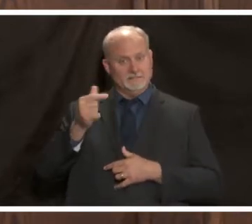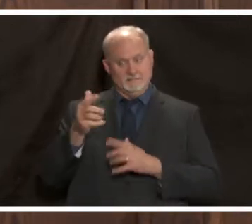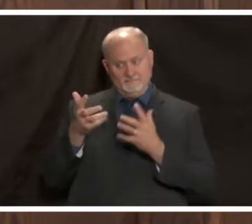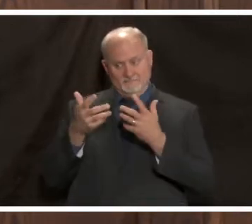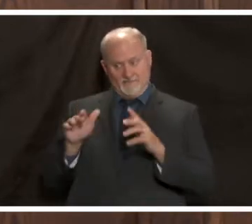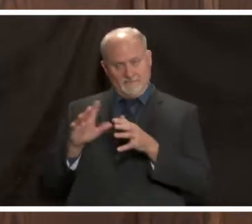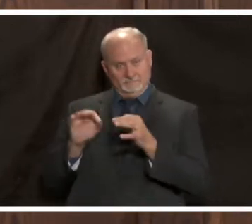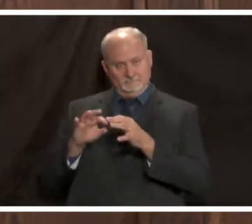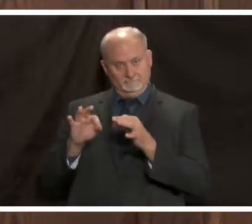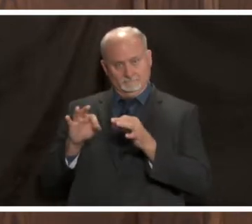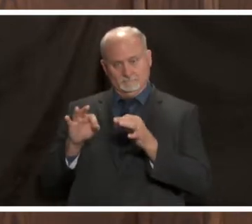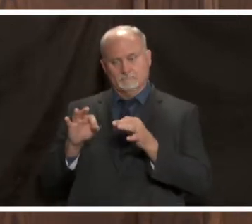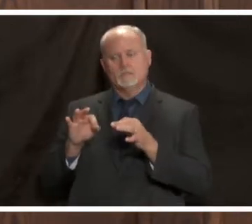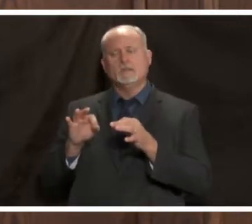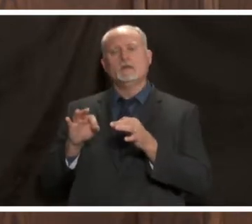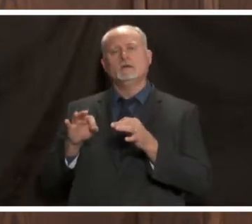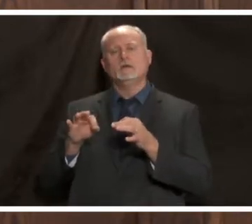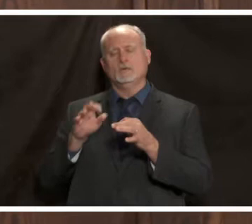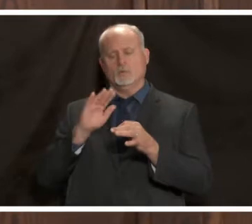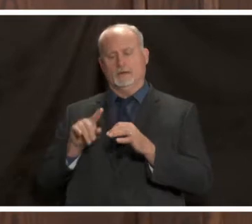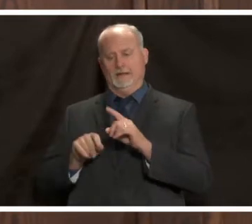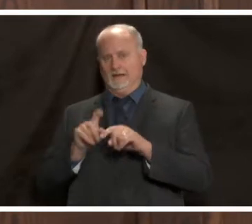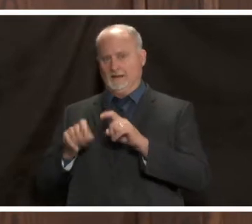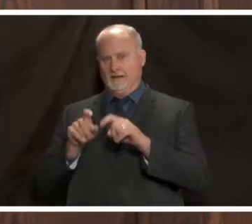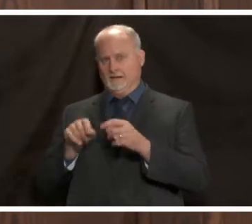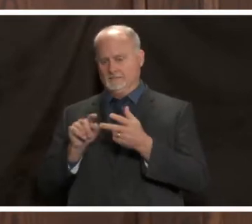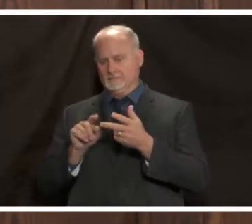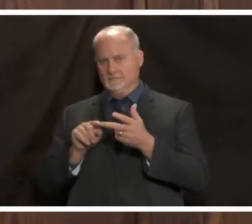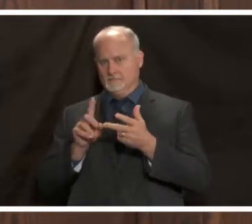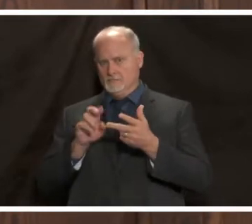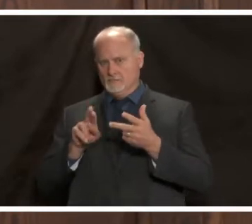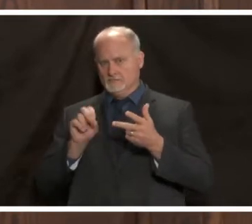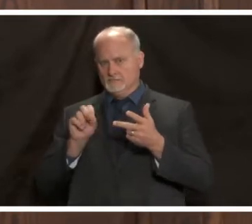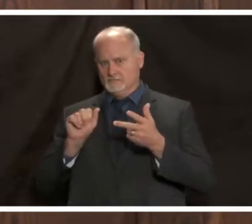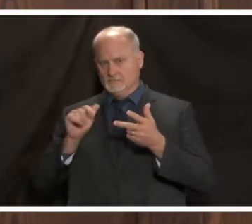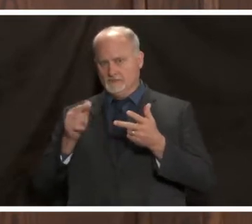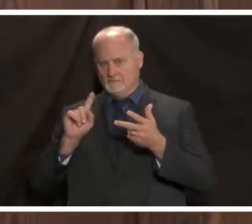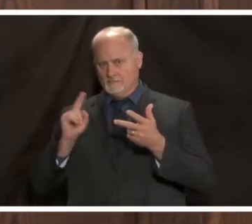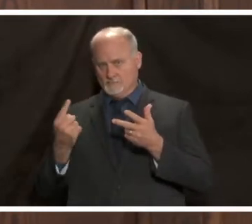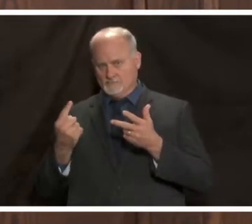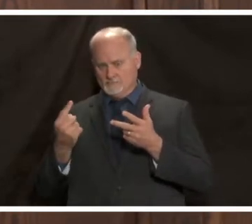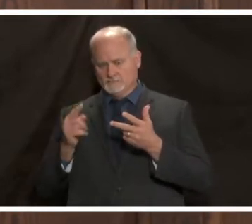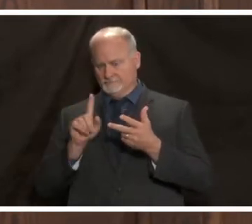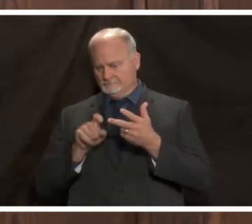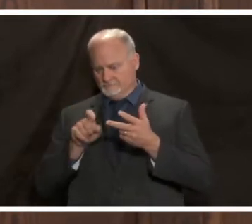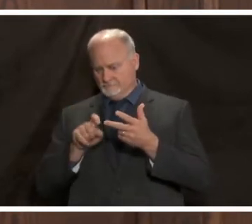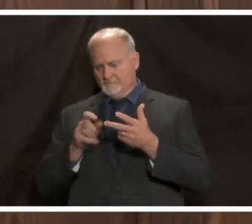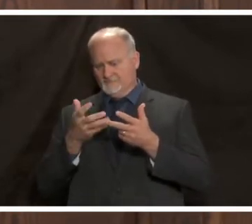his points we will take questions in reverse order we will do questions for dr saag he will finish